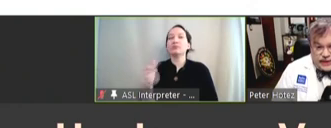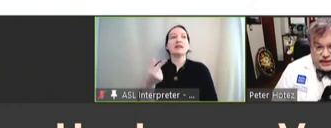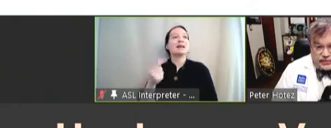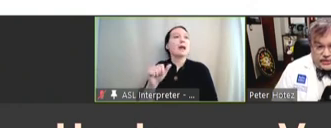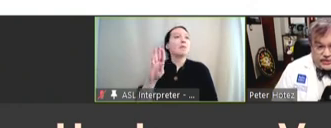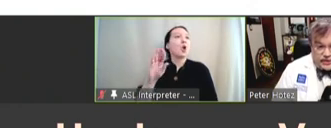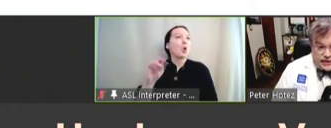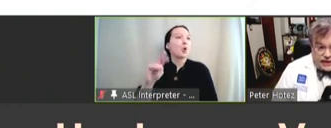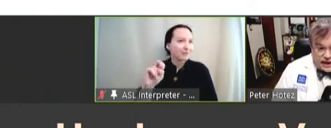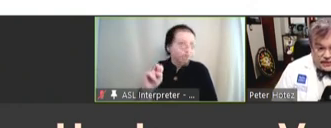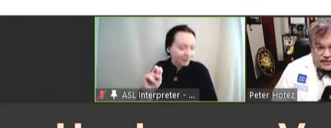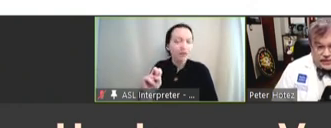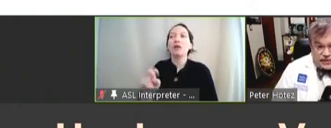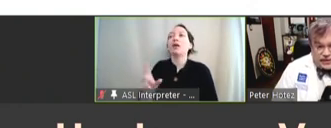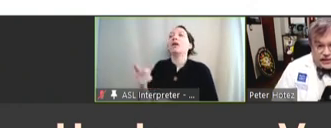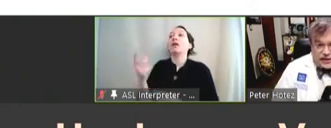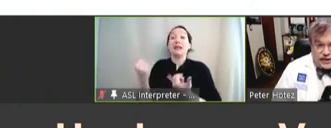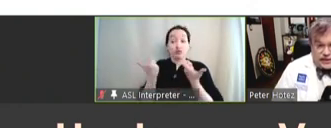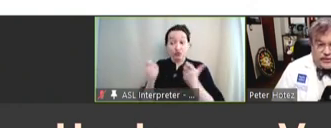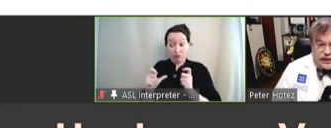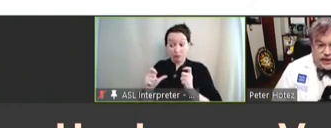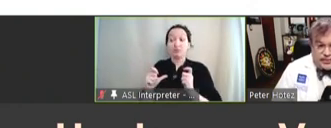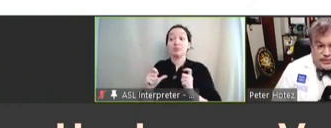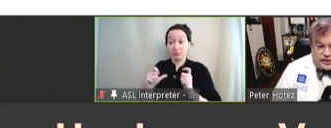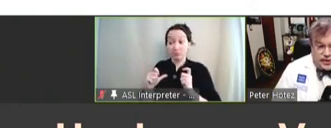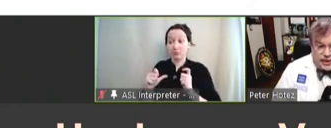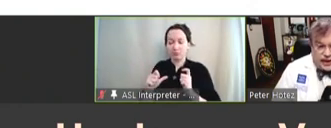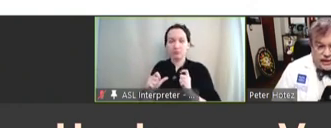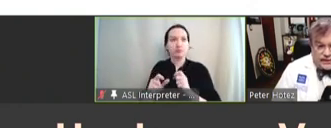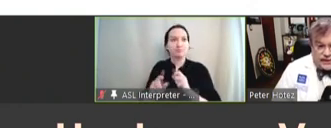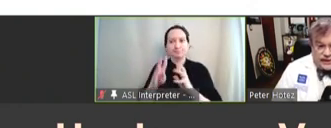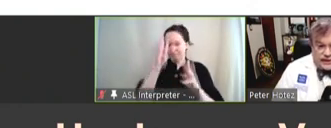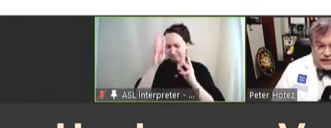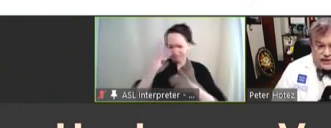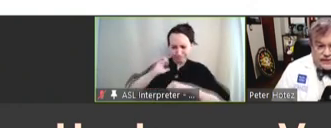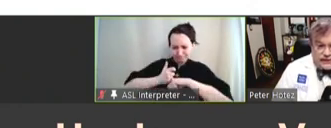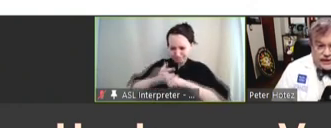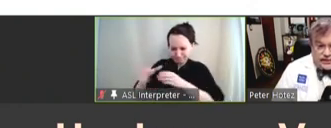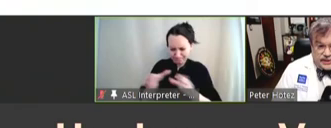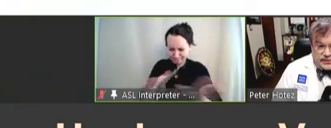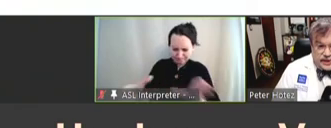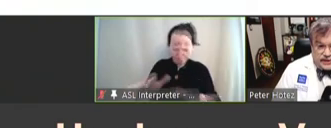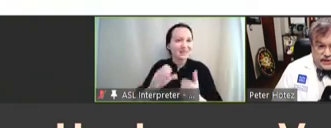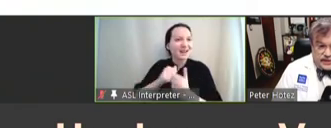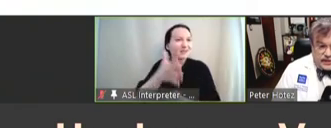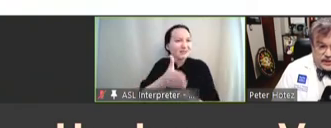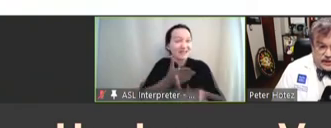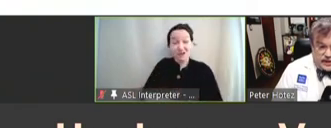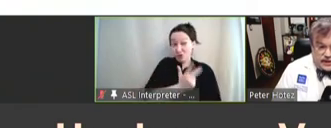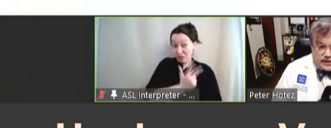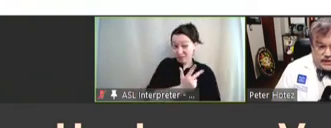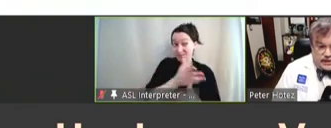again, we're trying now to chart a path for getting this into Phase 3 trials. Next slide.